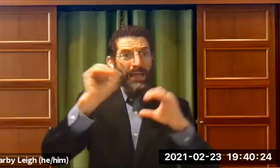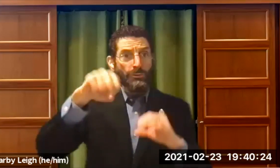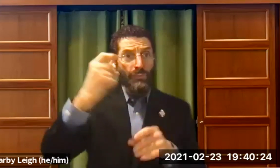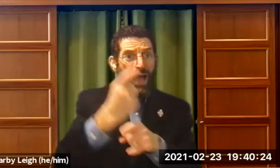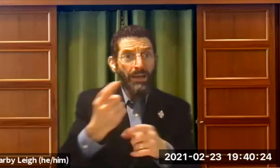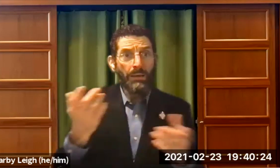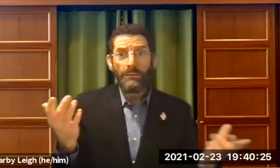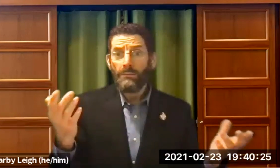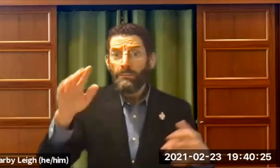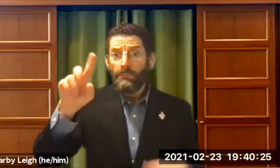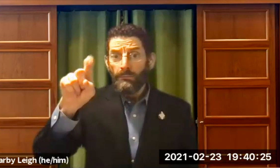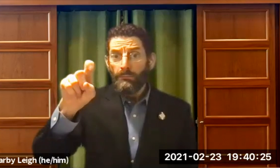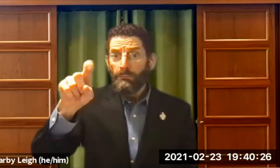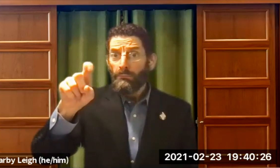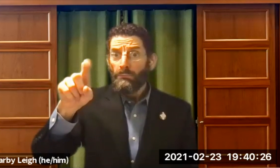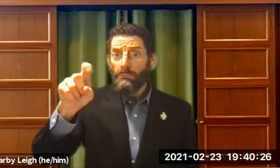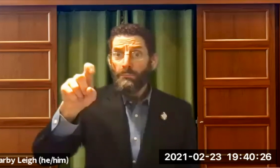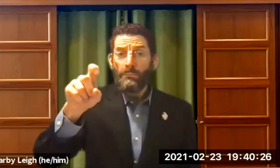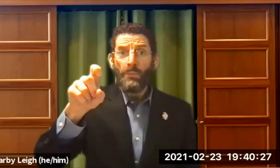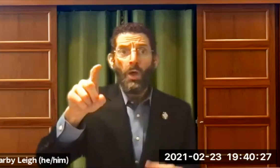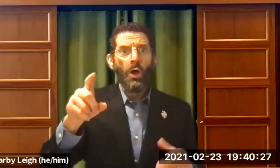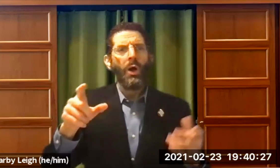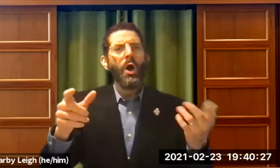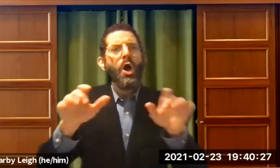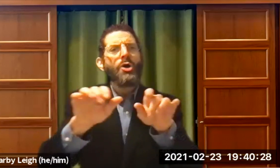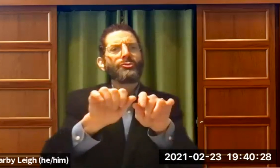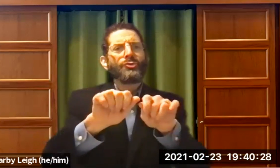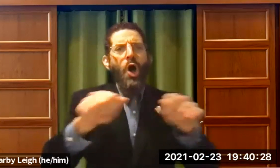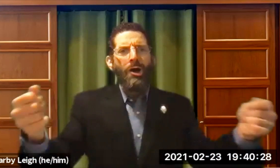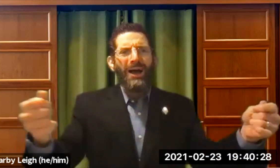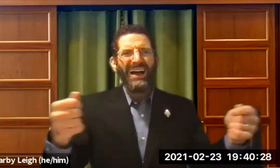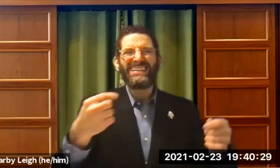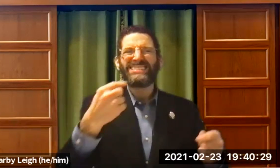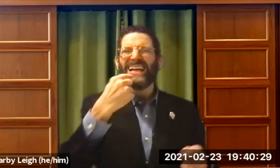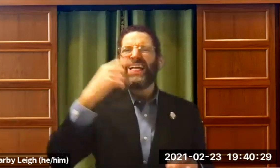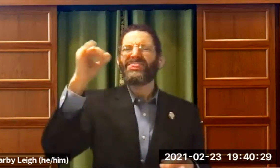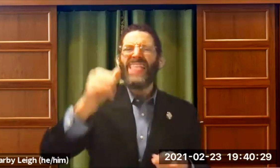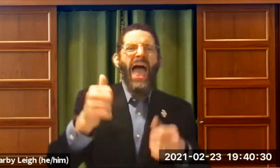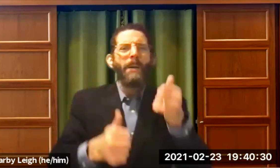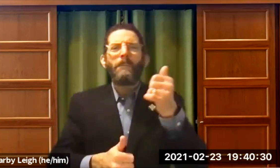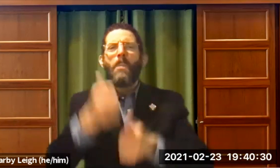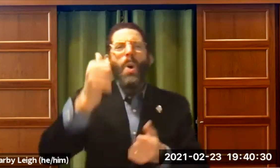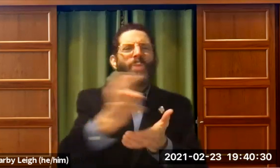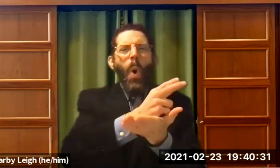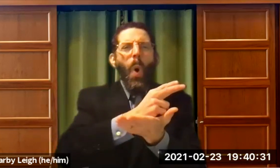We see for communication; right? Am I right? Get me some feedback here. So in the Torah,